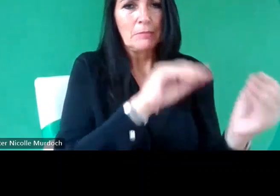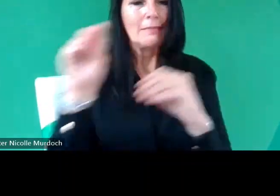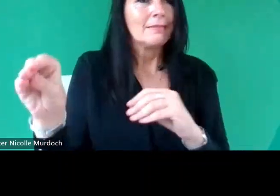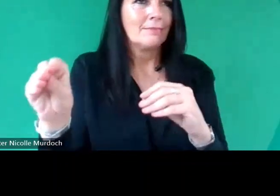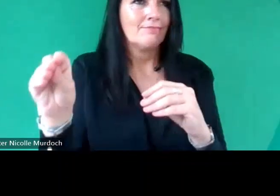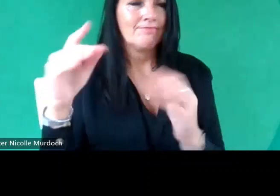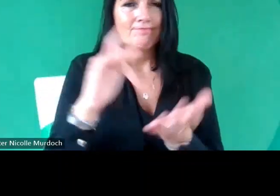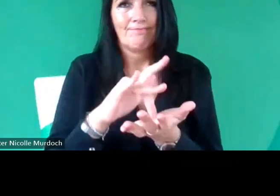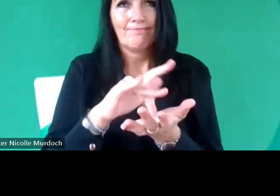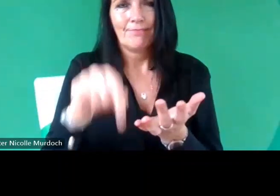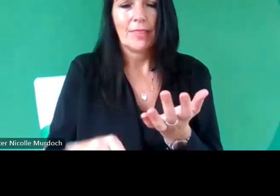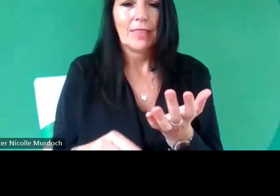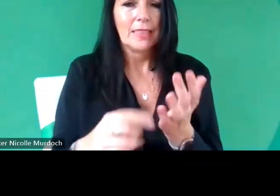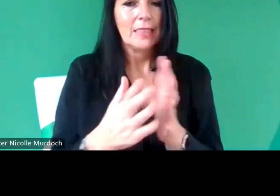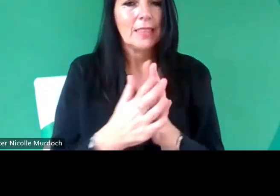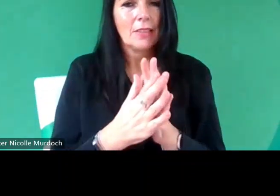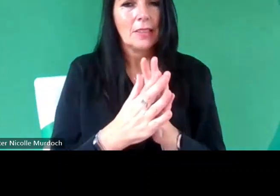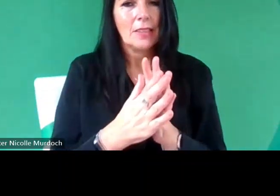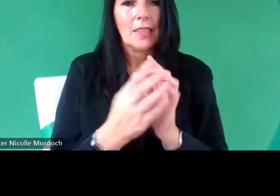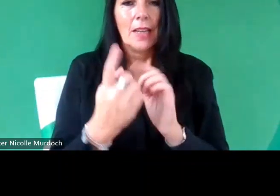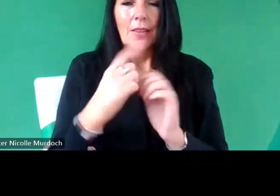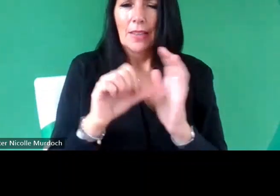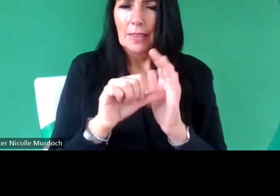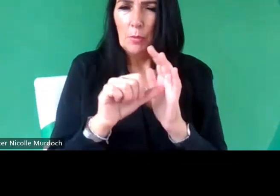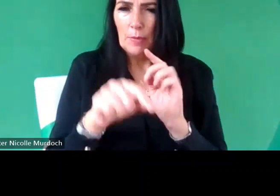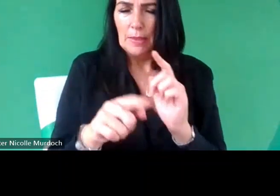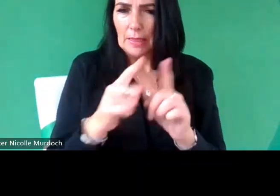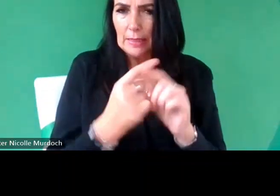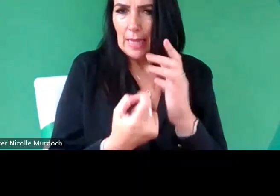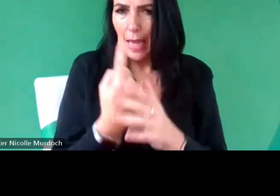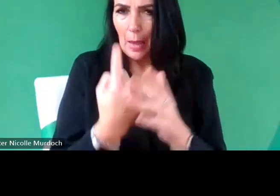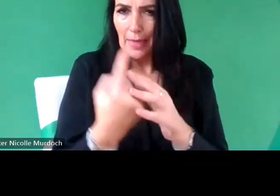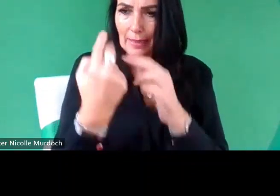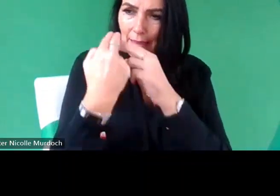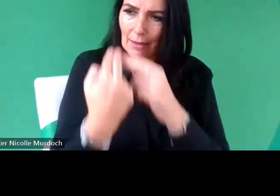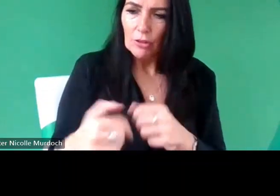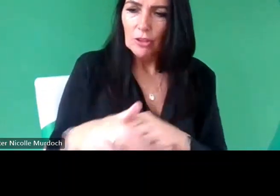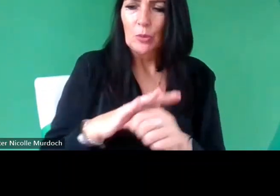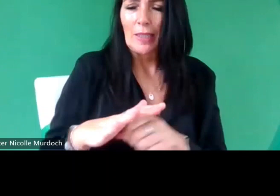dramatically um that sort of thing is happening in the Heritage sector and it's as you said it's